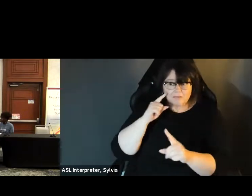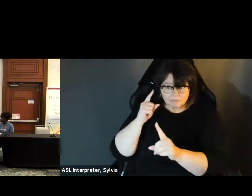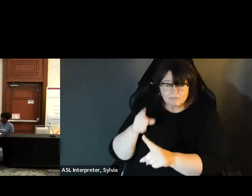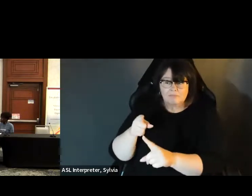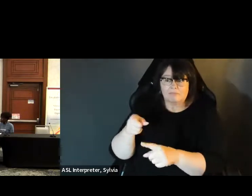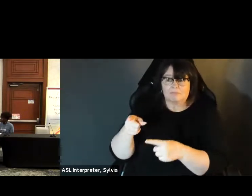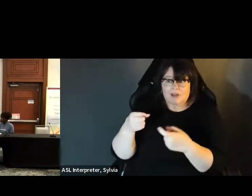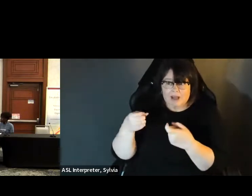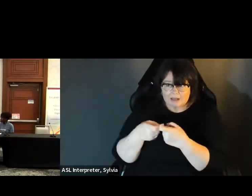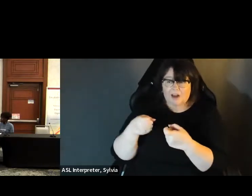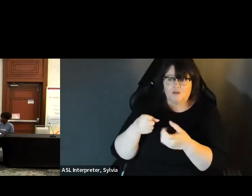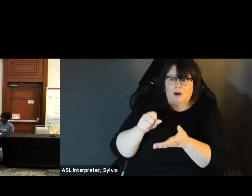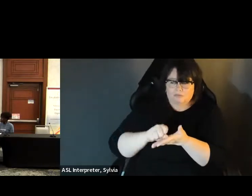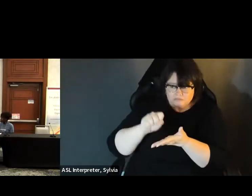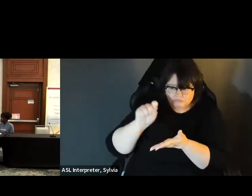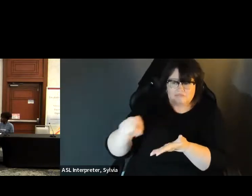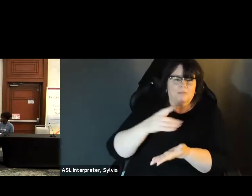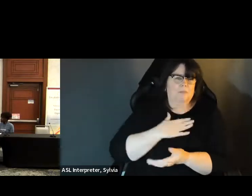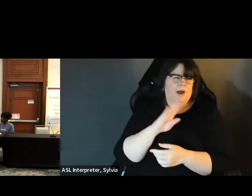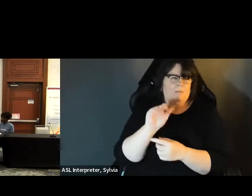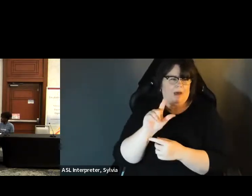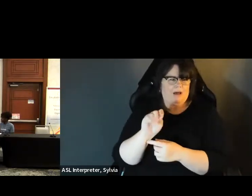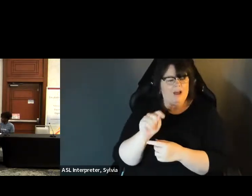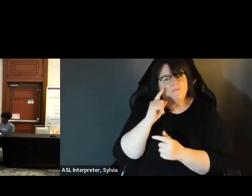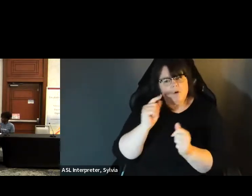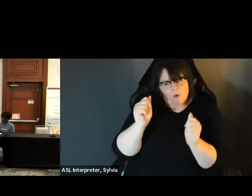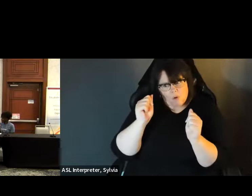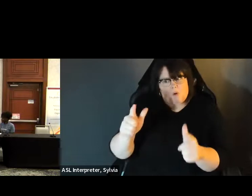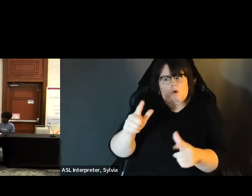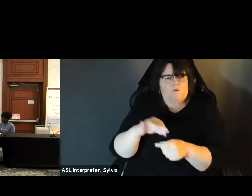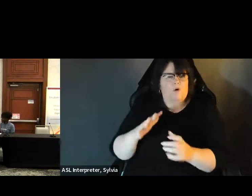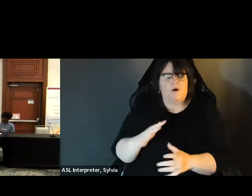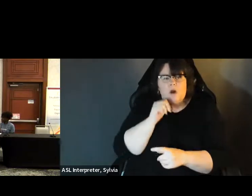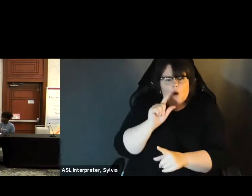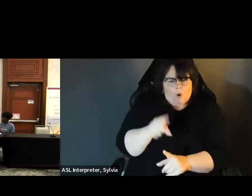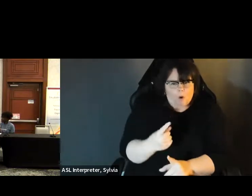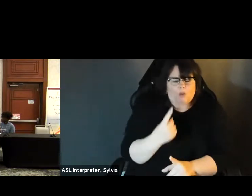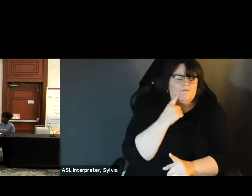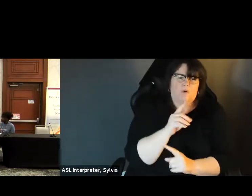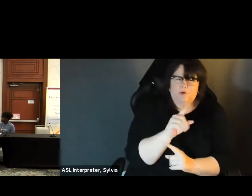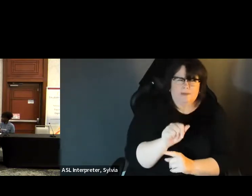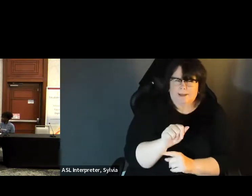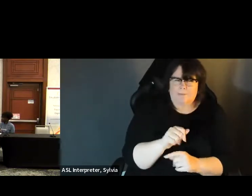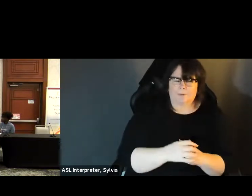. I think if we could move forward to have the electronic , you know, submitting your ballot for every voter, not just